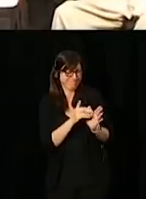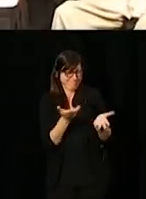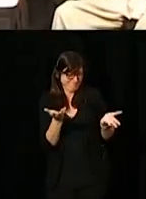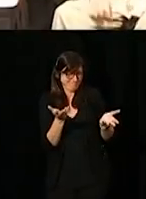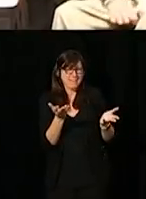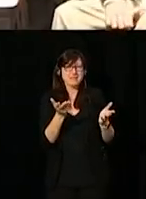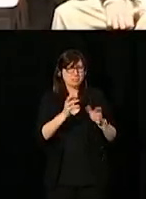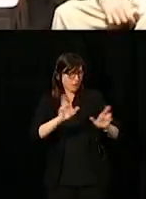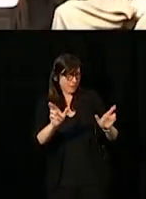So, get ready.